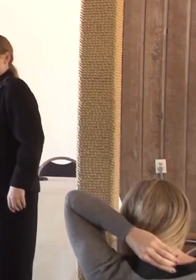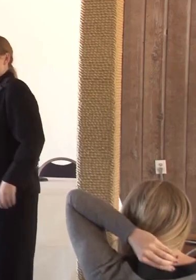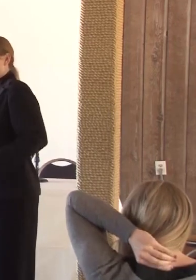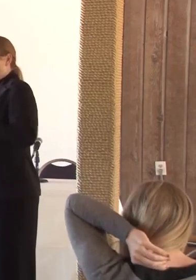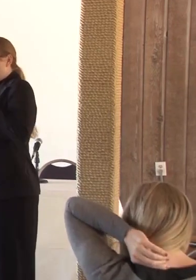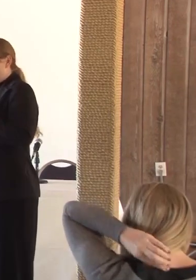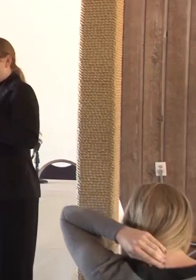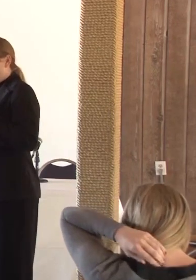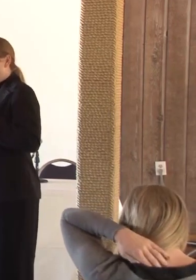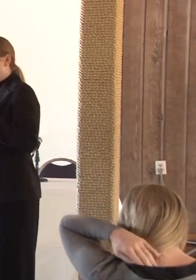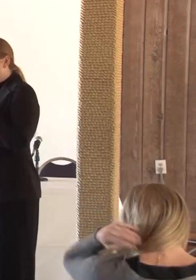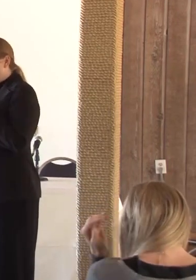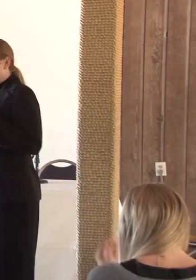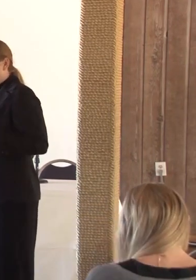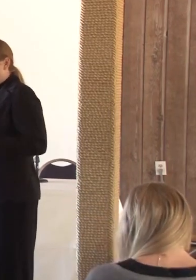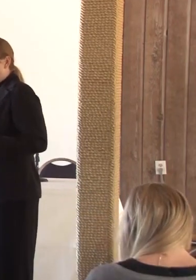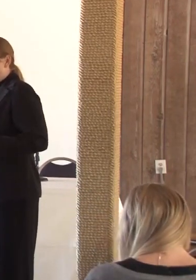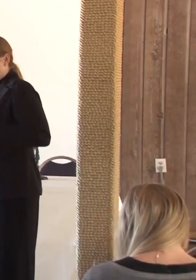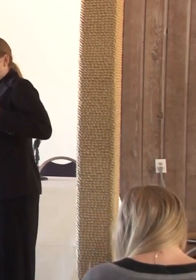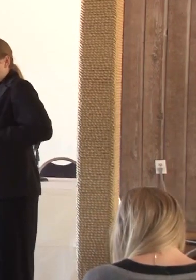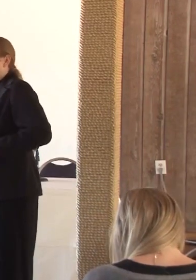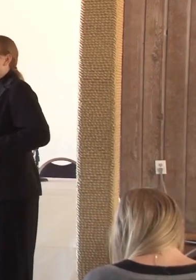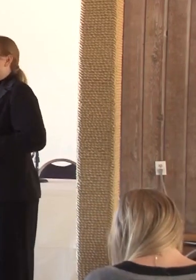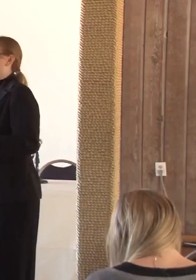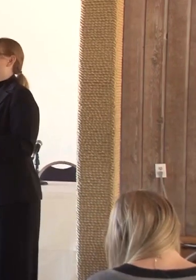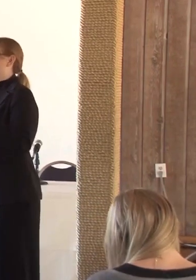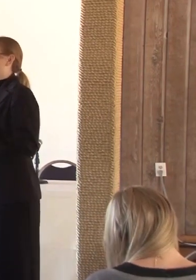We'll be happy to assist you with whatever that whatever it is that you